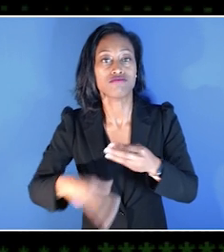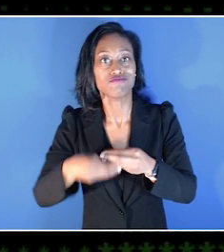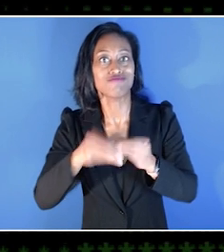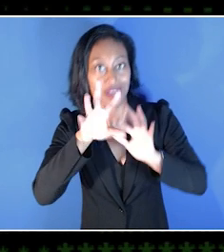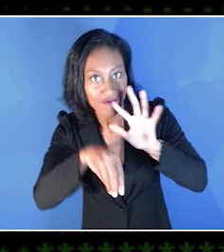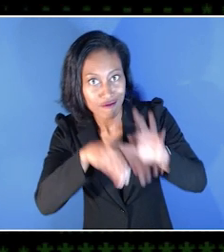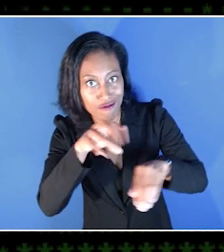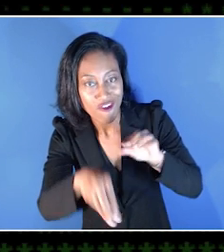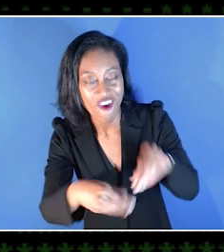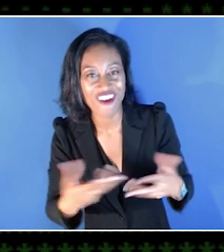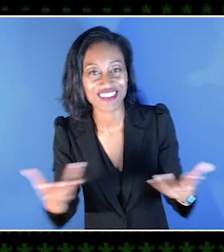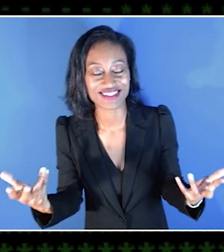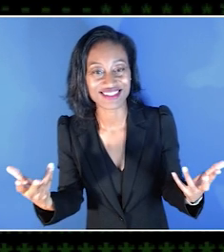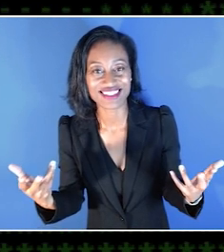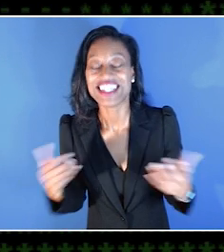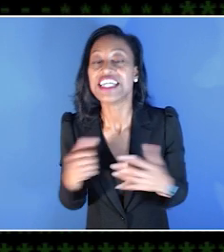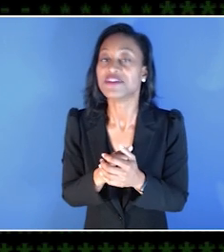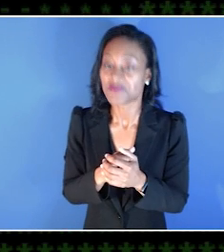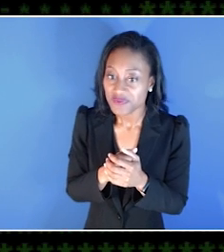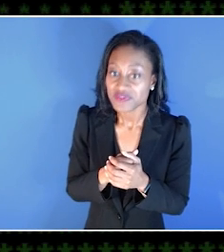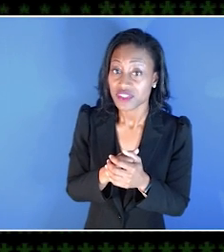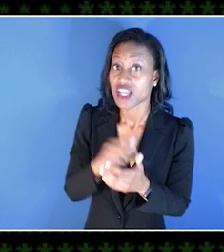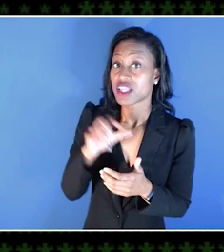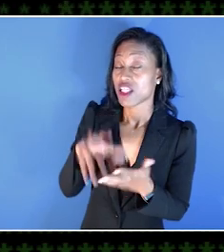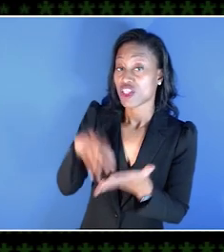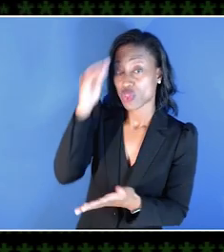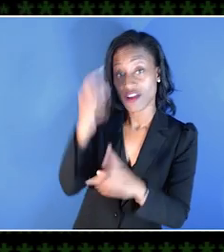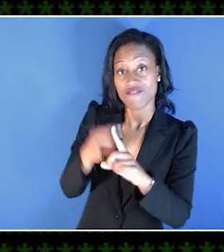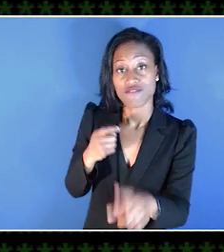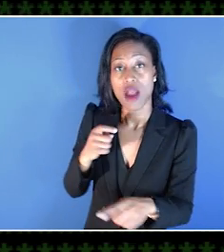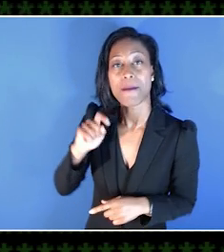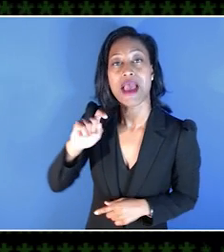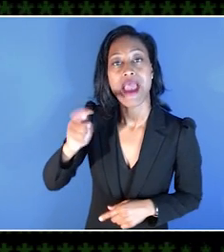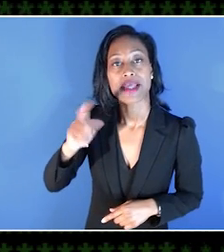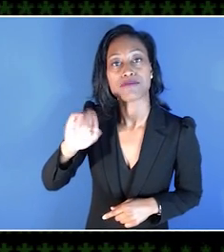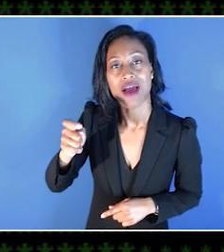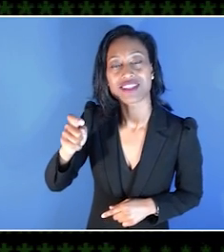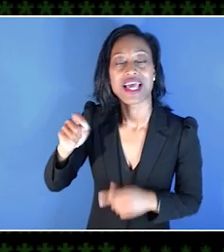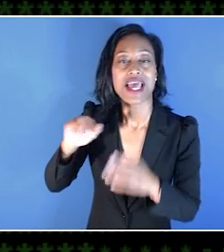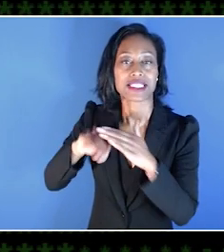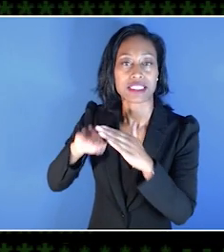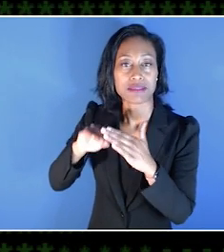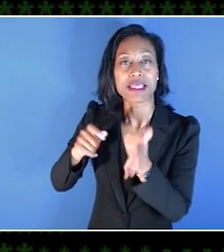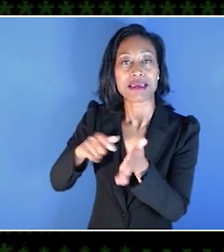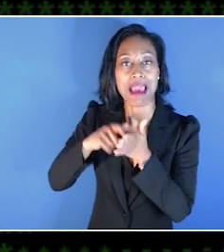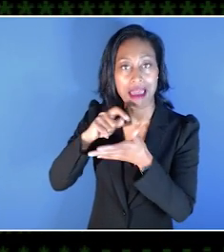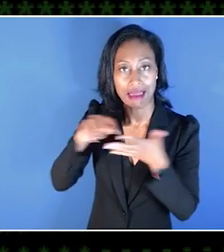Learning from the Xbox Accessibility Guidelines that relate to those tags was really helpful.